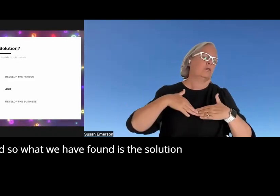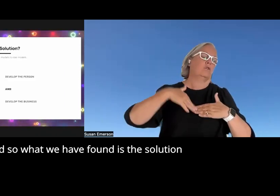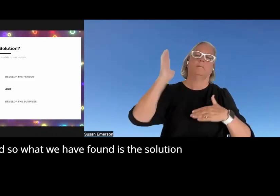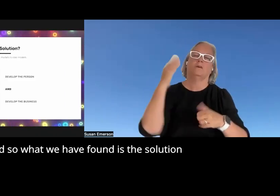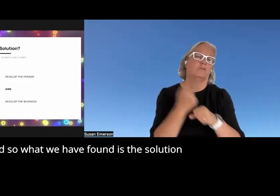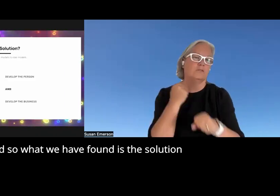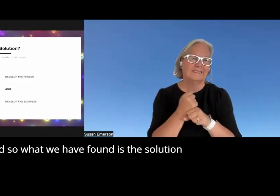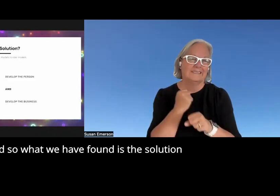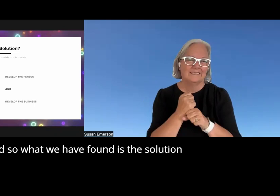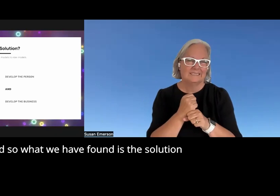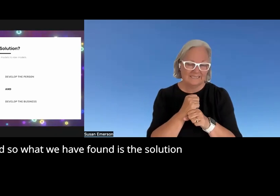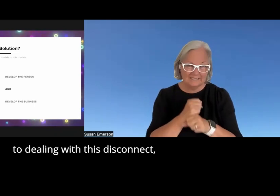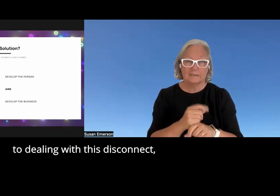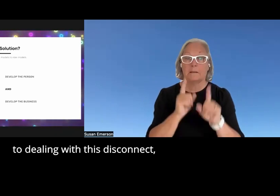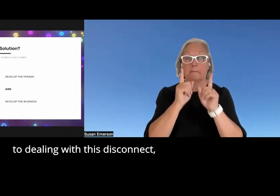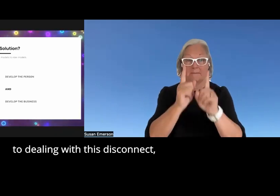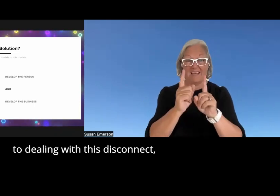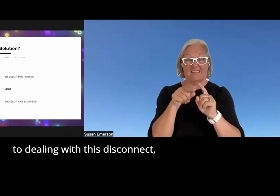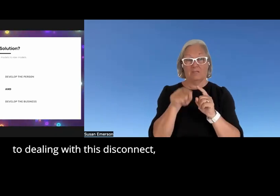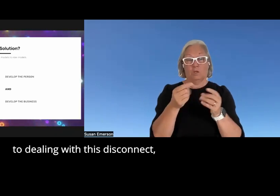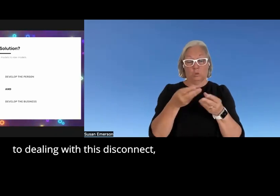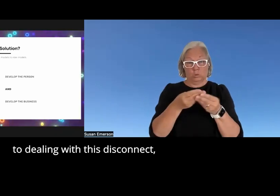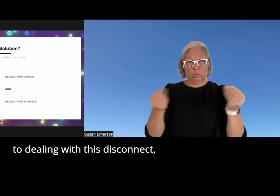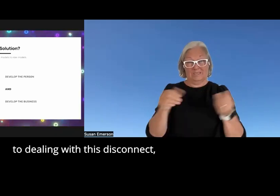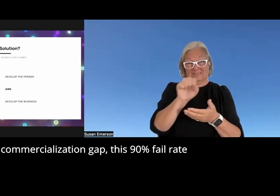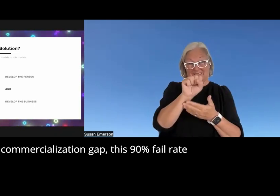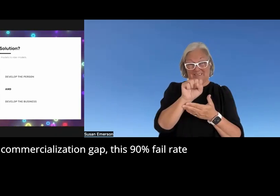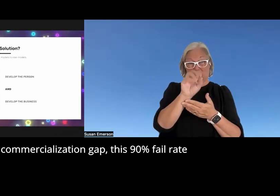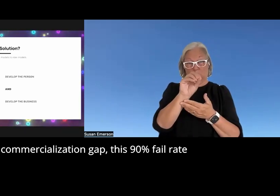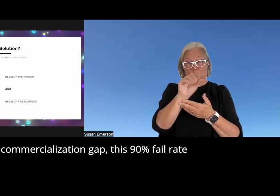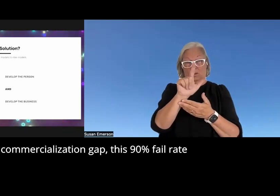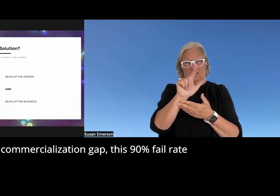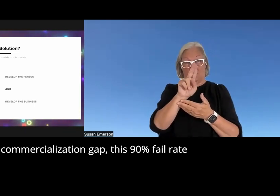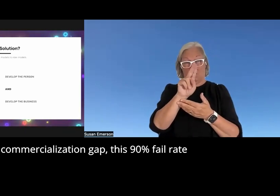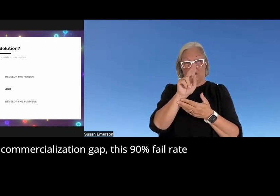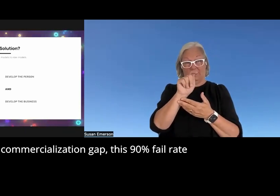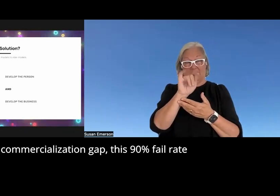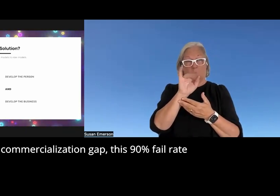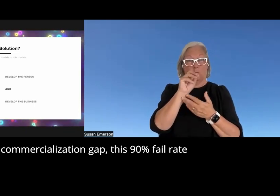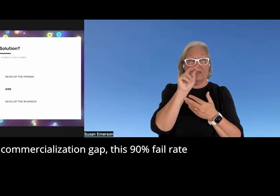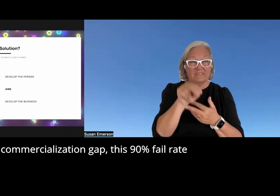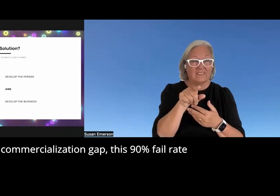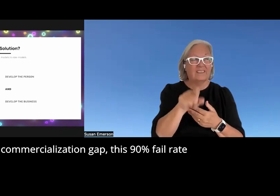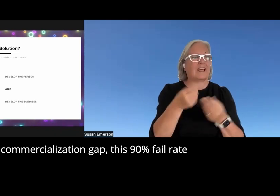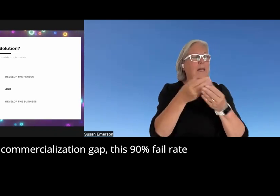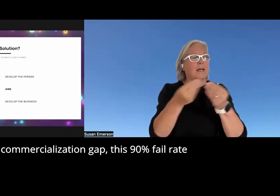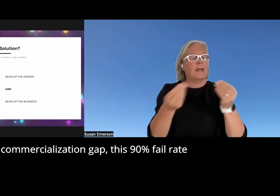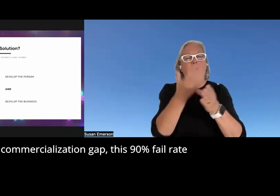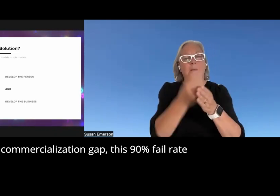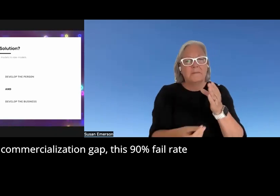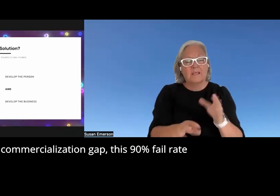is the solution to dealing with this disconnect this commercialization Gap this 90% fail rate